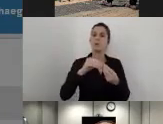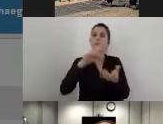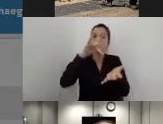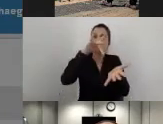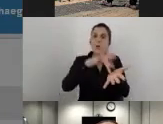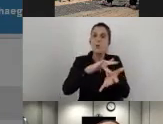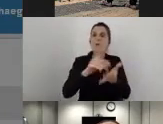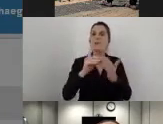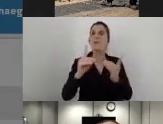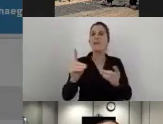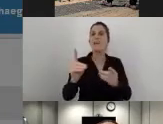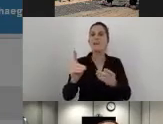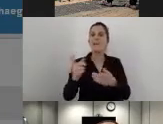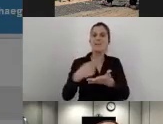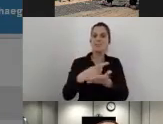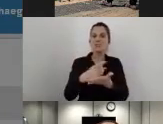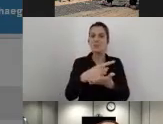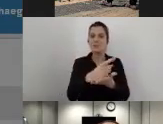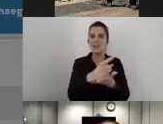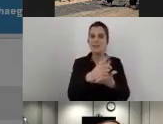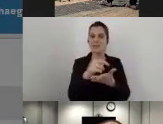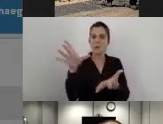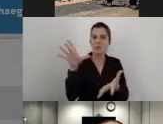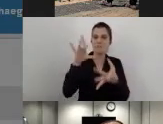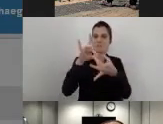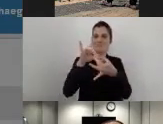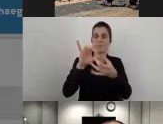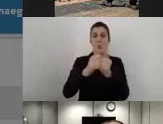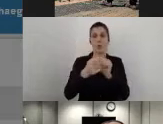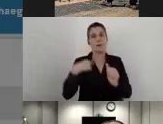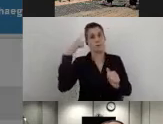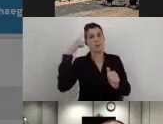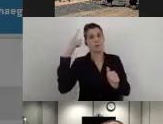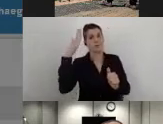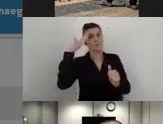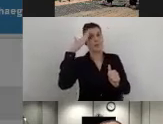my device or if I know from memory all the numbers then I can also just type it here.